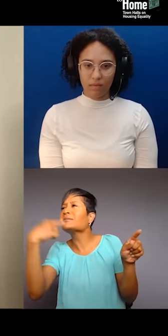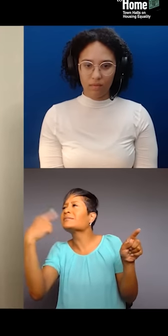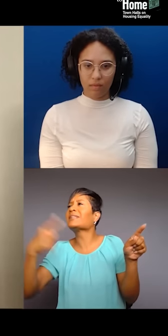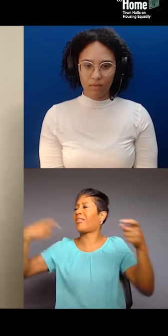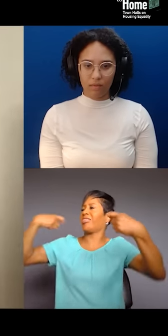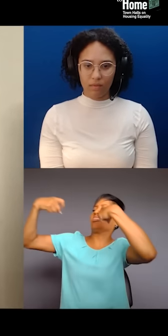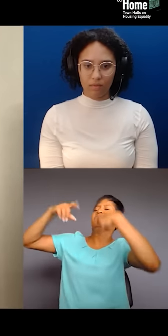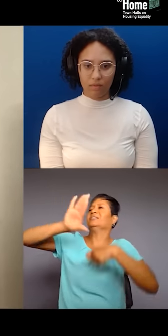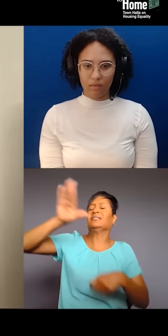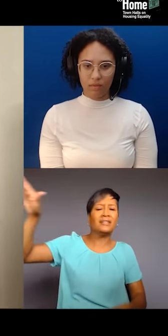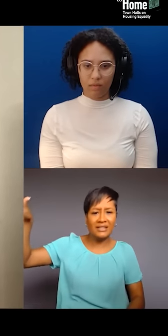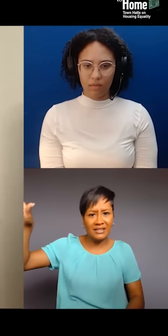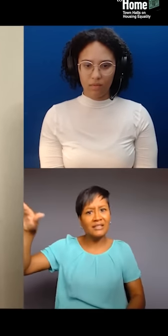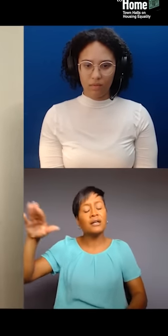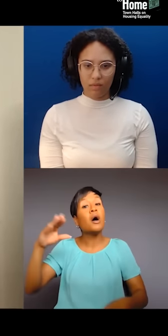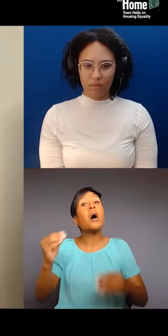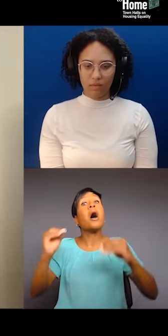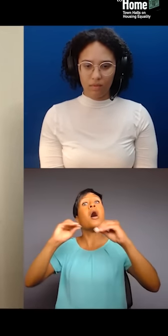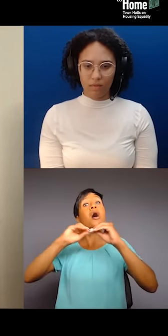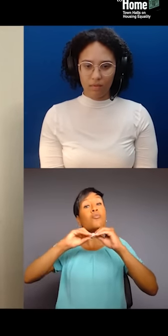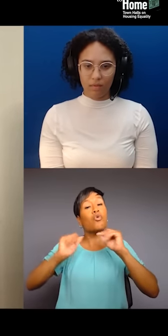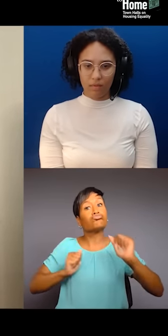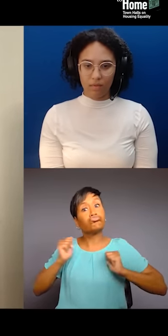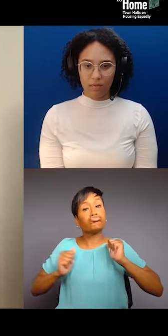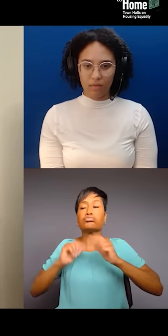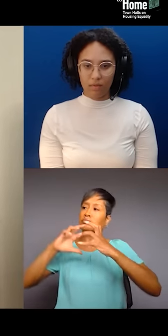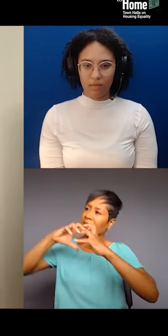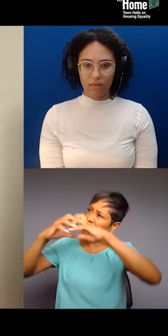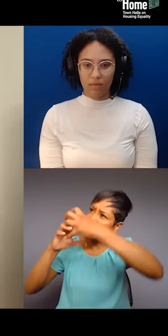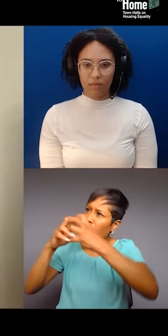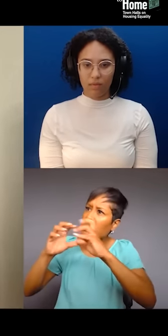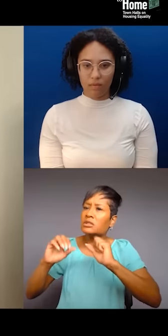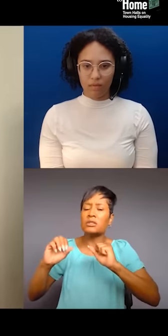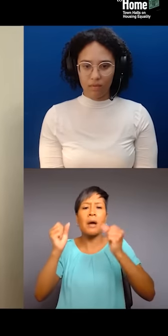And the more we come out with the intersectionality, the multiple communities that we represent,